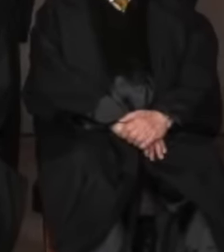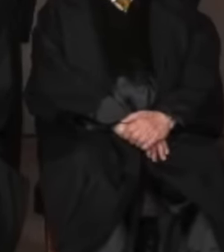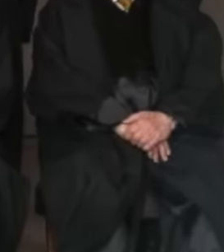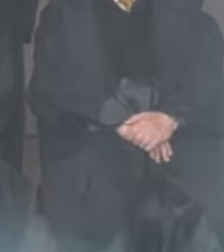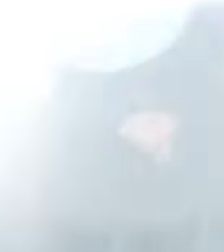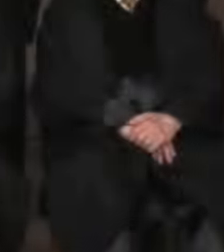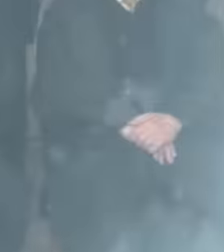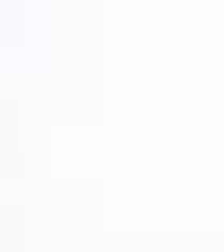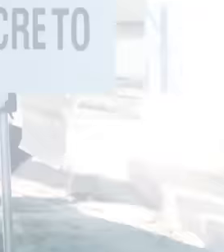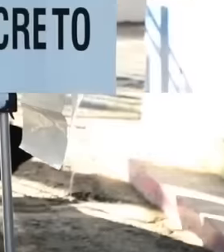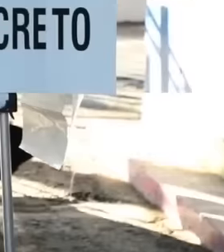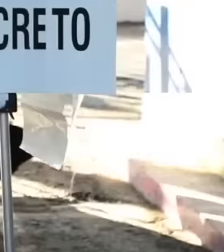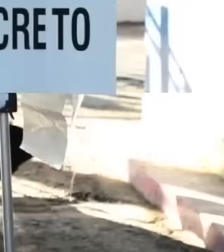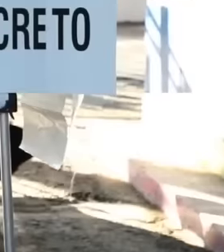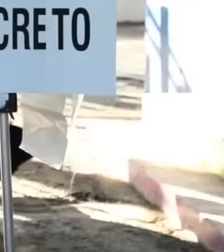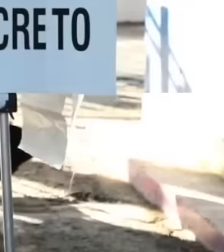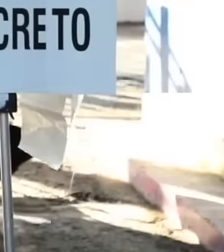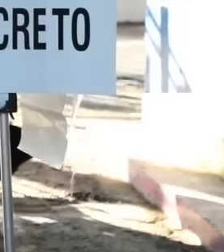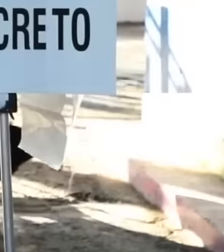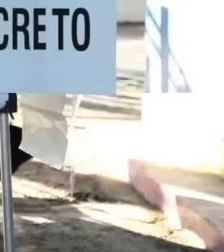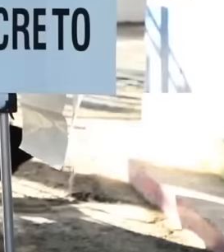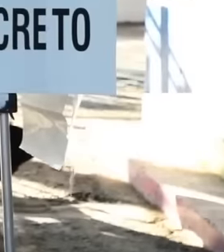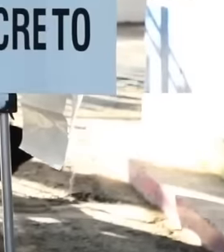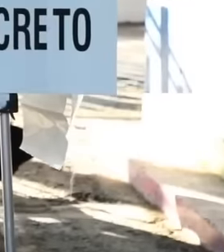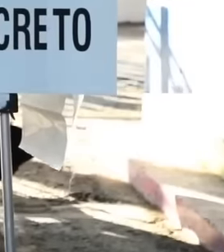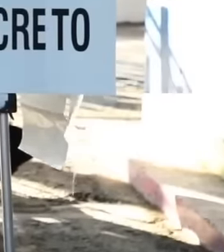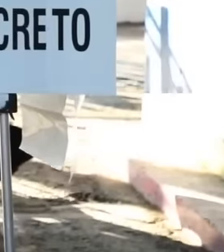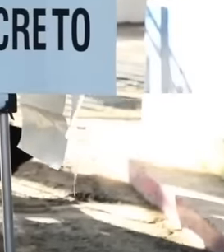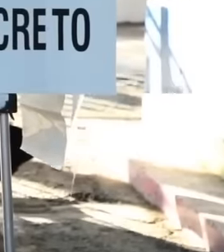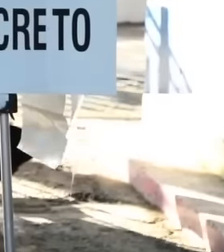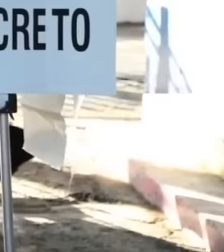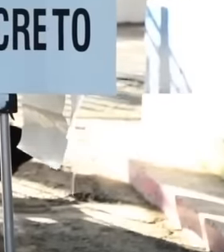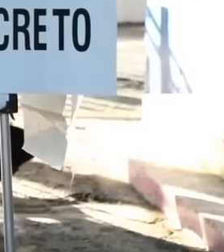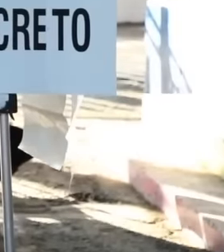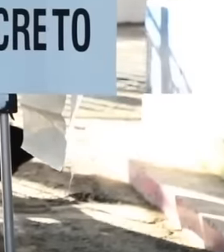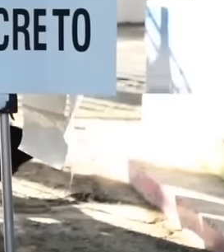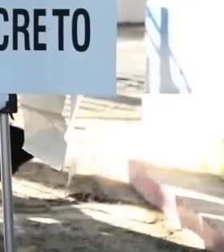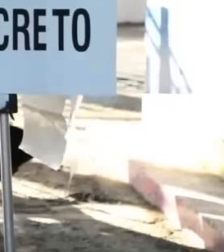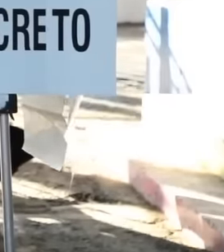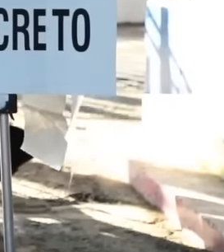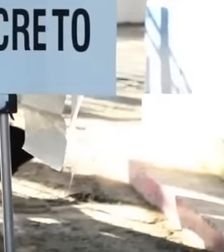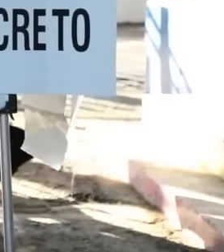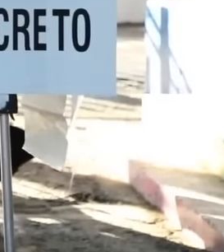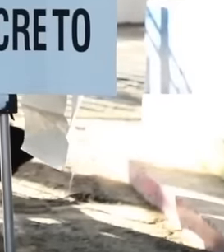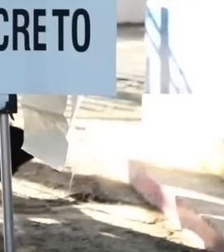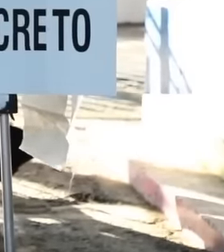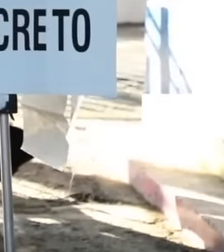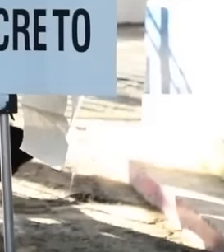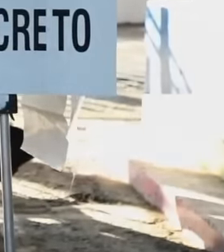in favor of a change in favor of a new judicial branch. The people of Mexico are taking